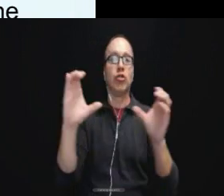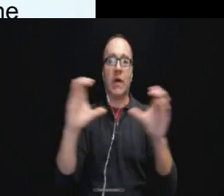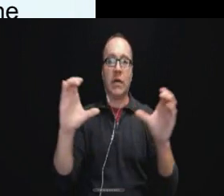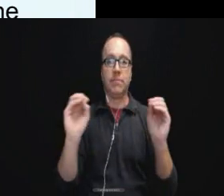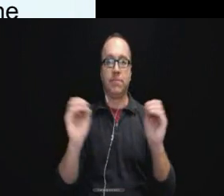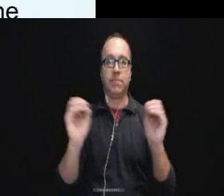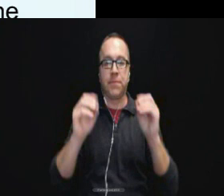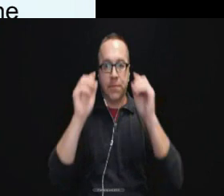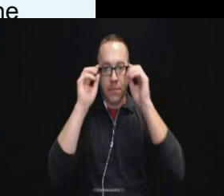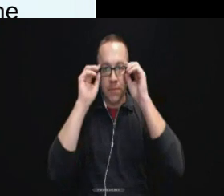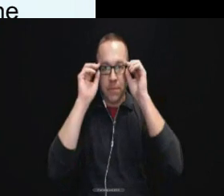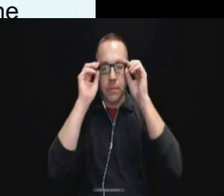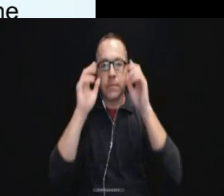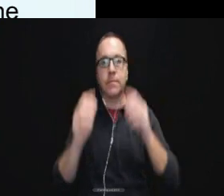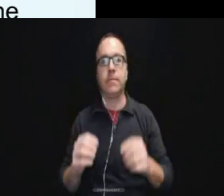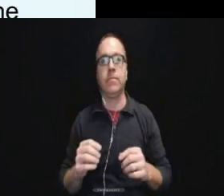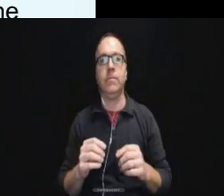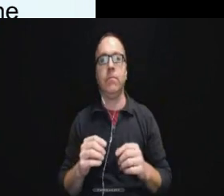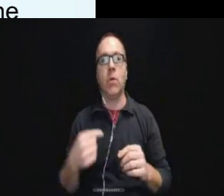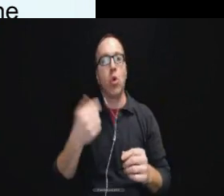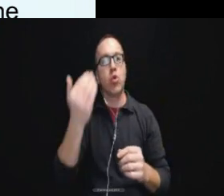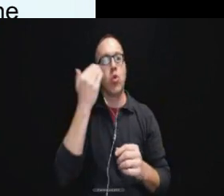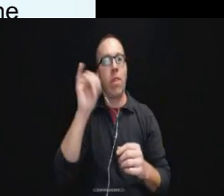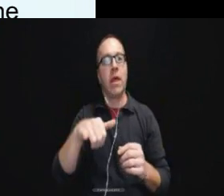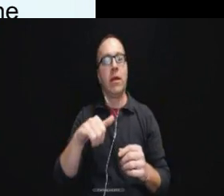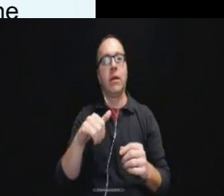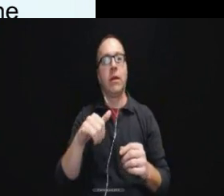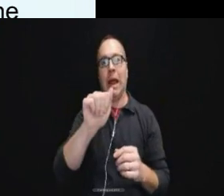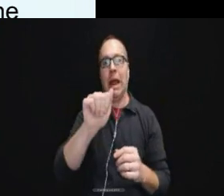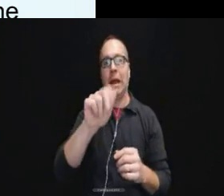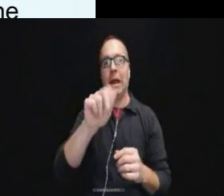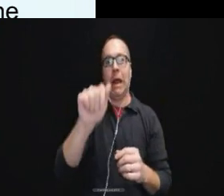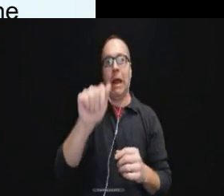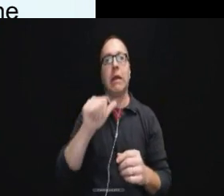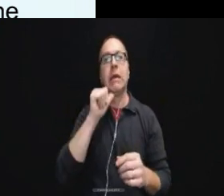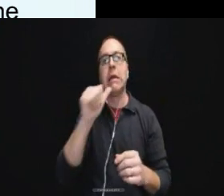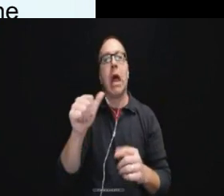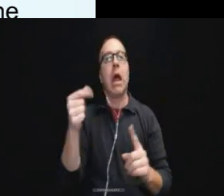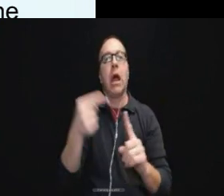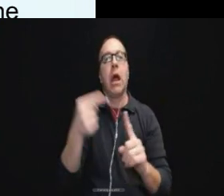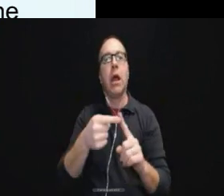As we all know, ADA doesn't really speak in terms of ASL certified.